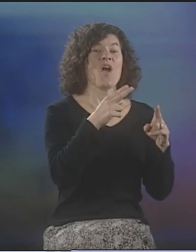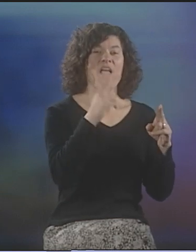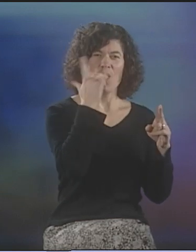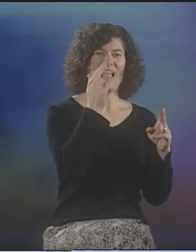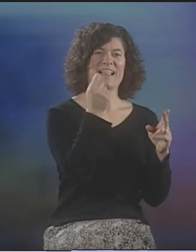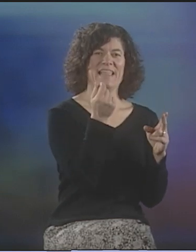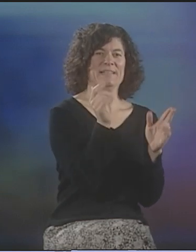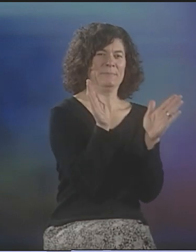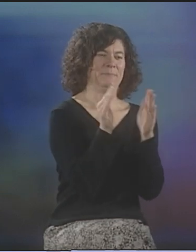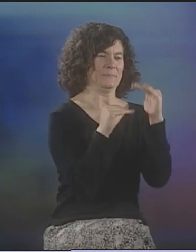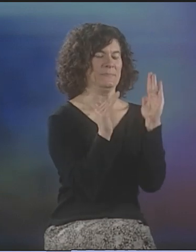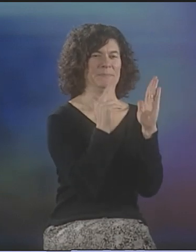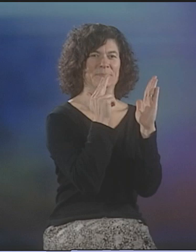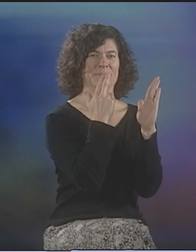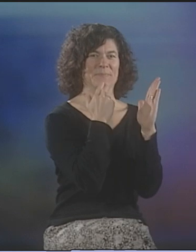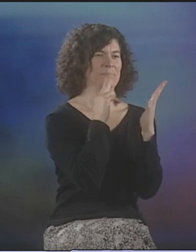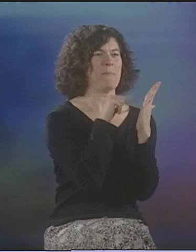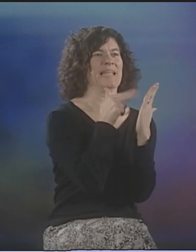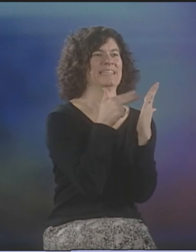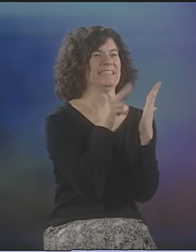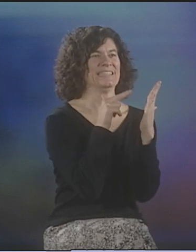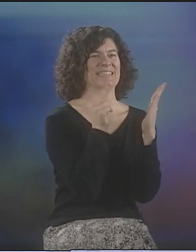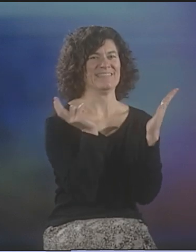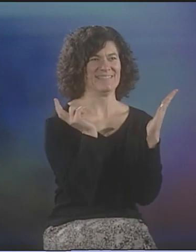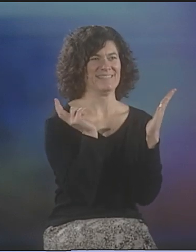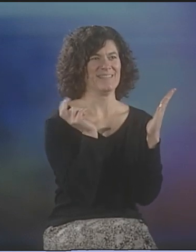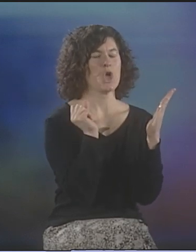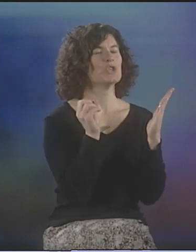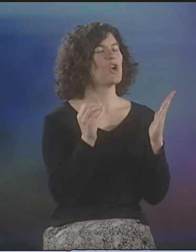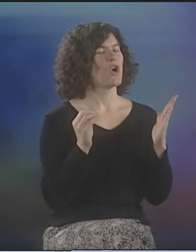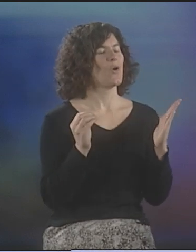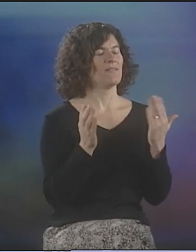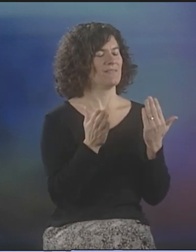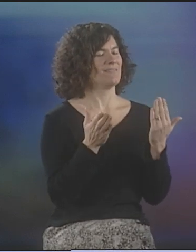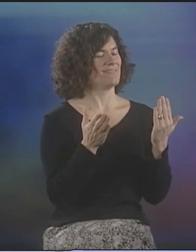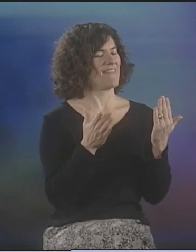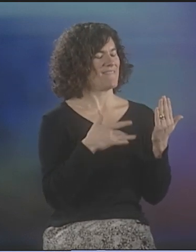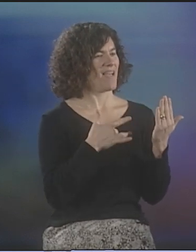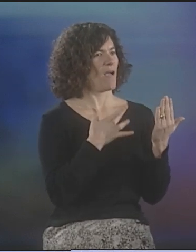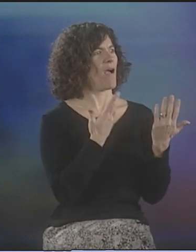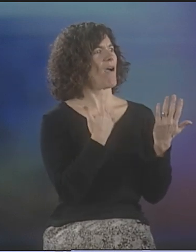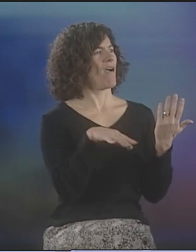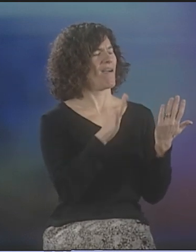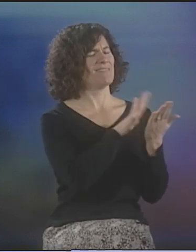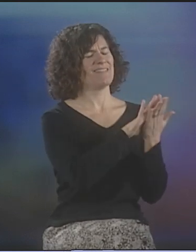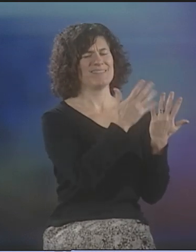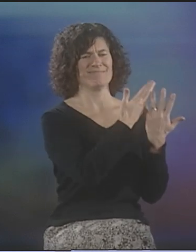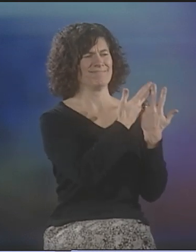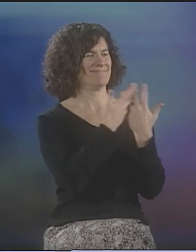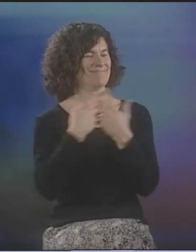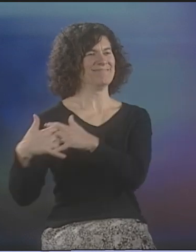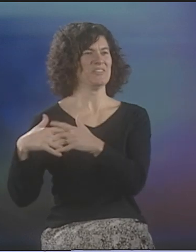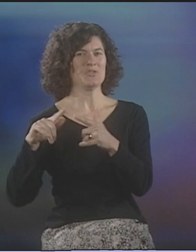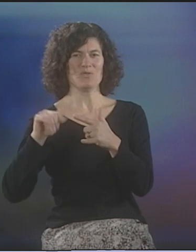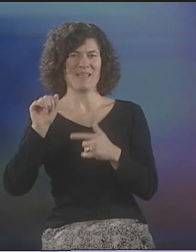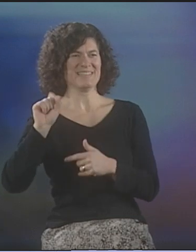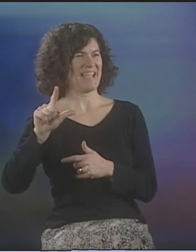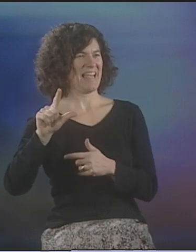YOU KNOW, JUST LIKE MINIATURE PAINTINGS, BUT IN WORDS ON PAPER. SO, I WOULD READ THEM AND I FELT LIKE, THAT'S GREAT,